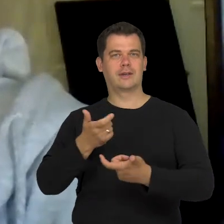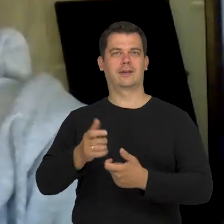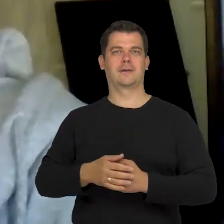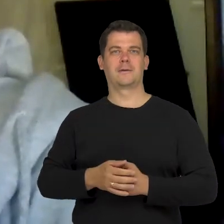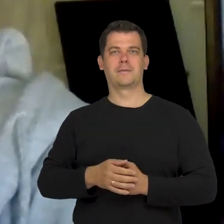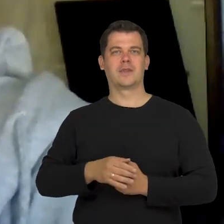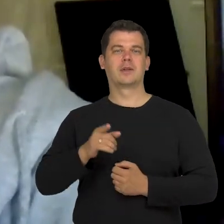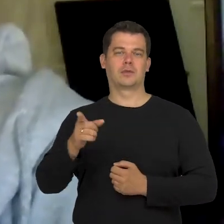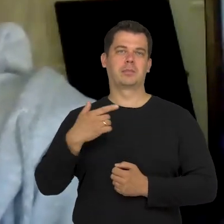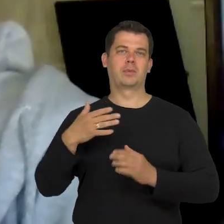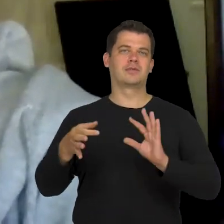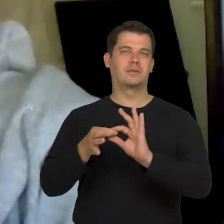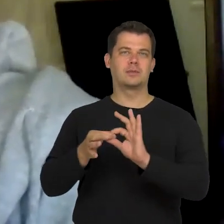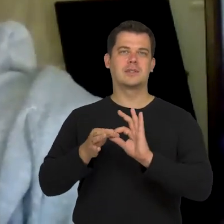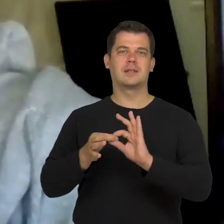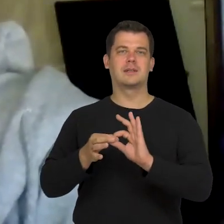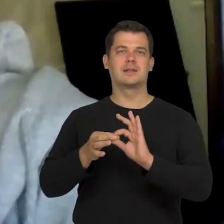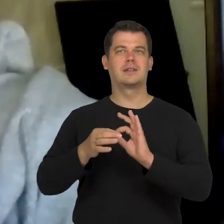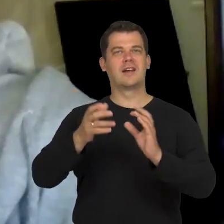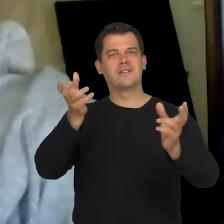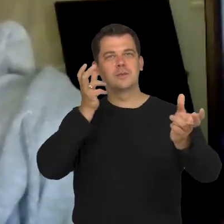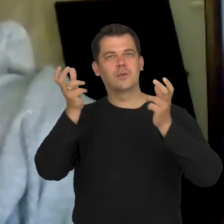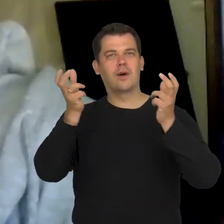that this was related to the visuality within